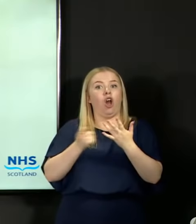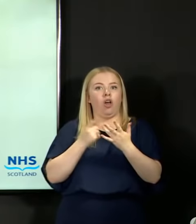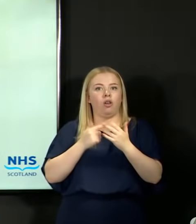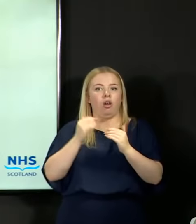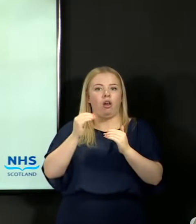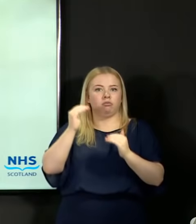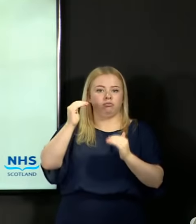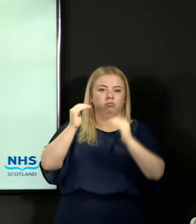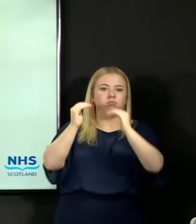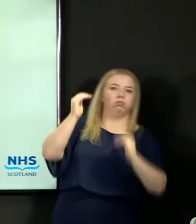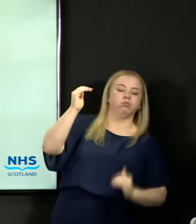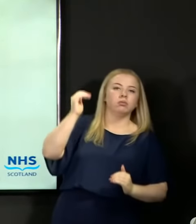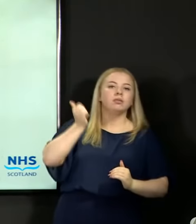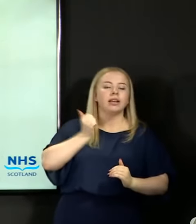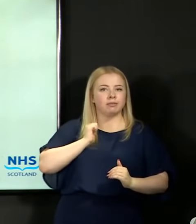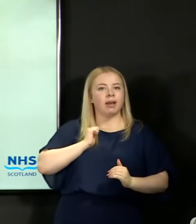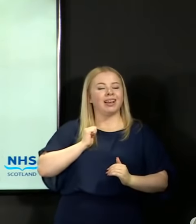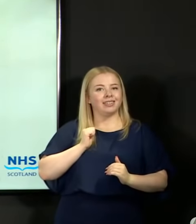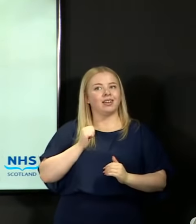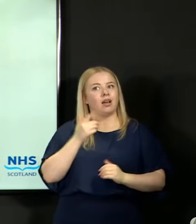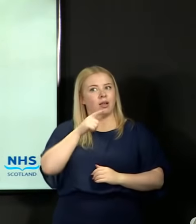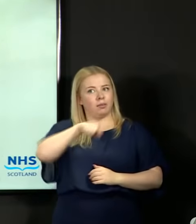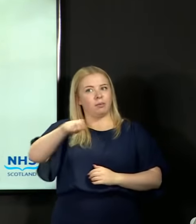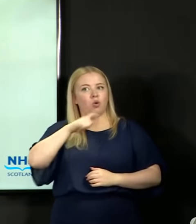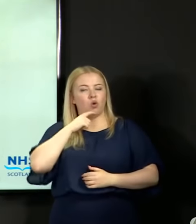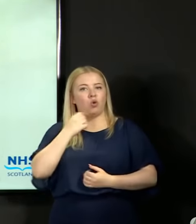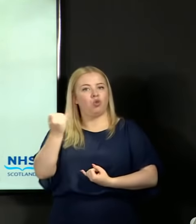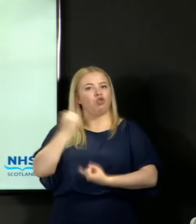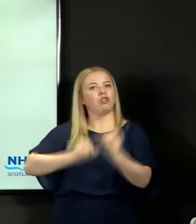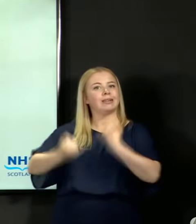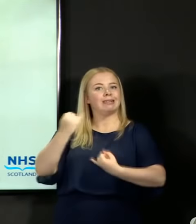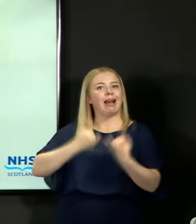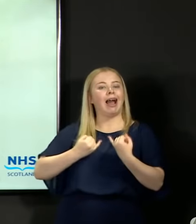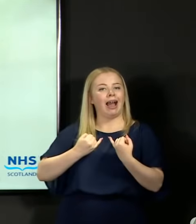proceed with the certification of performance in this way.